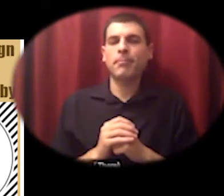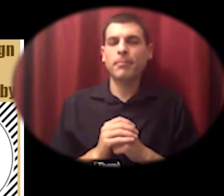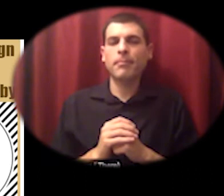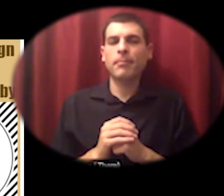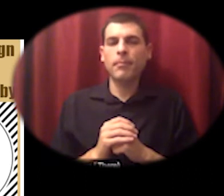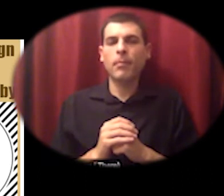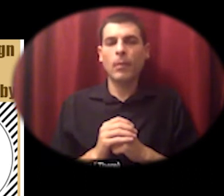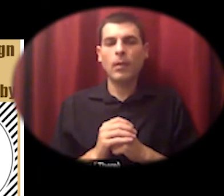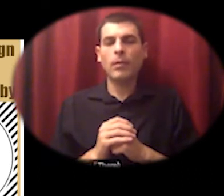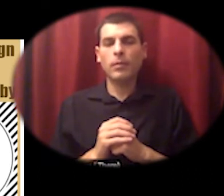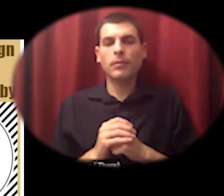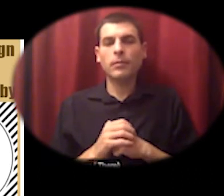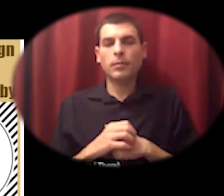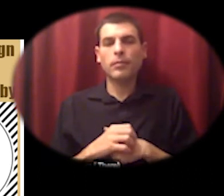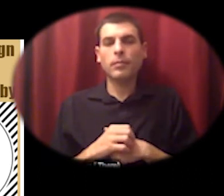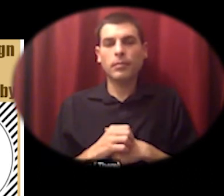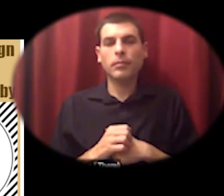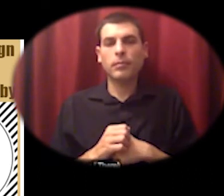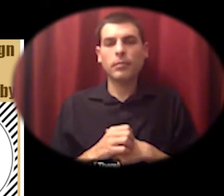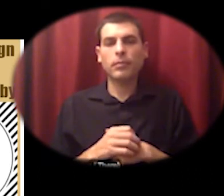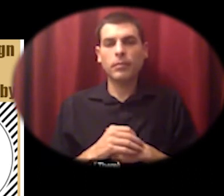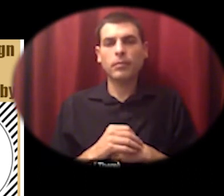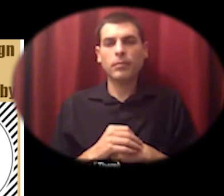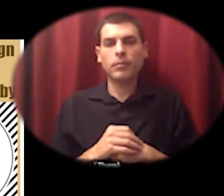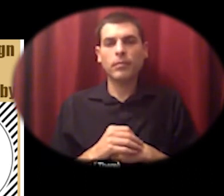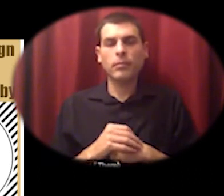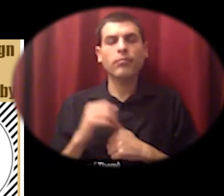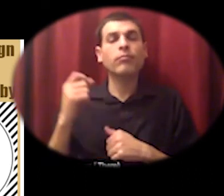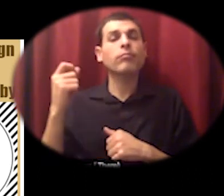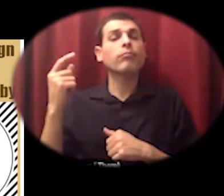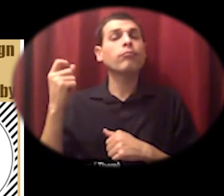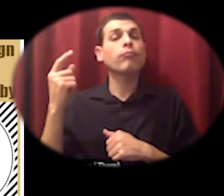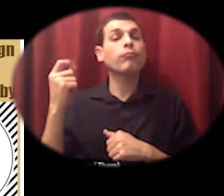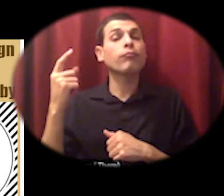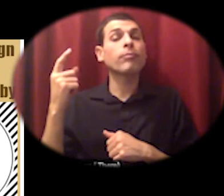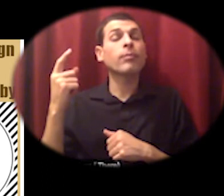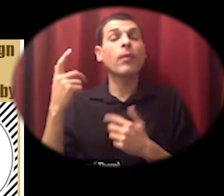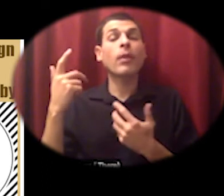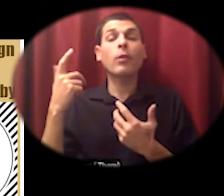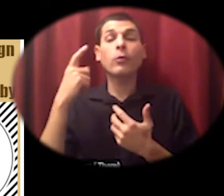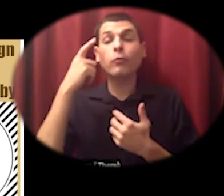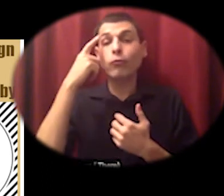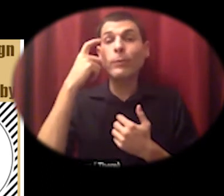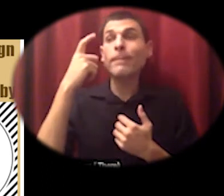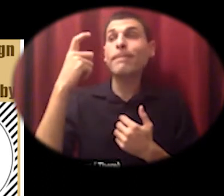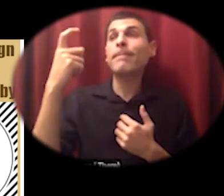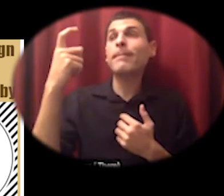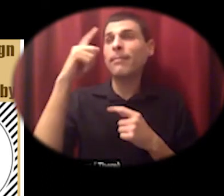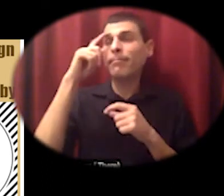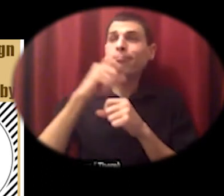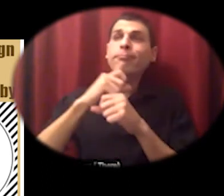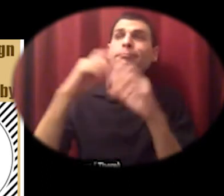for a lot of folks dreaming and talking about buying property somewhere with friends and family